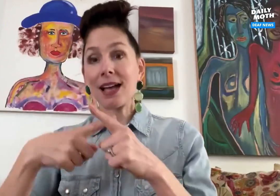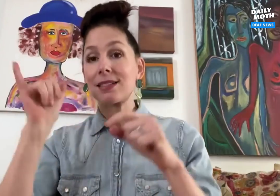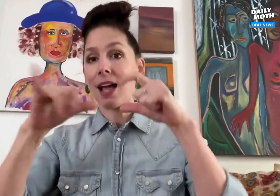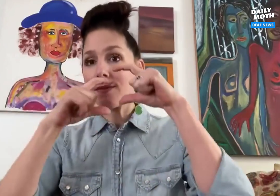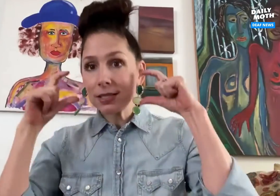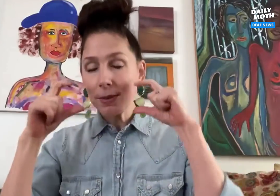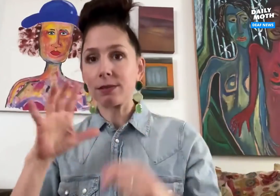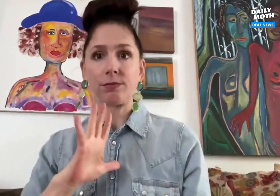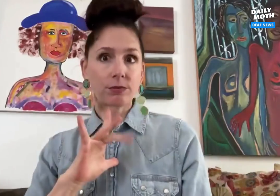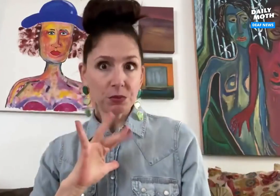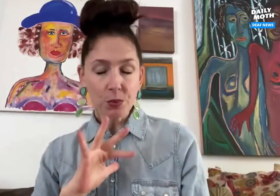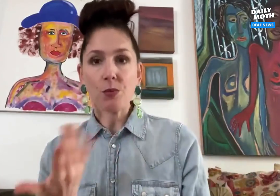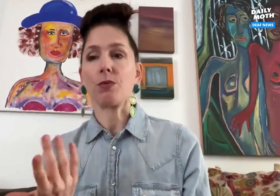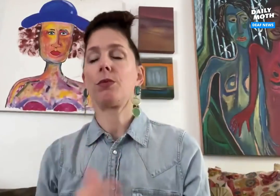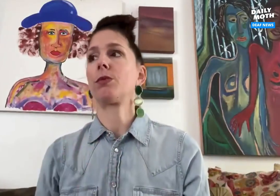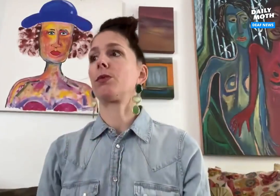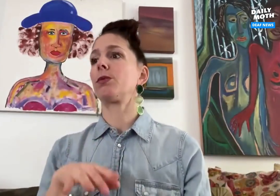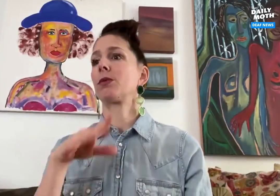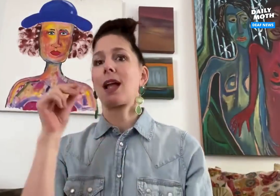which is very cool just like those facemasks!